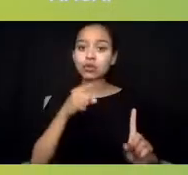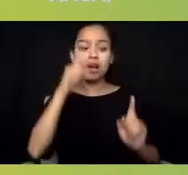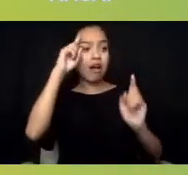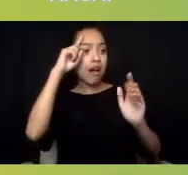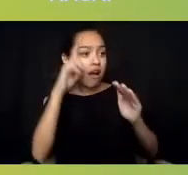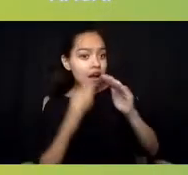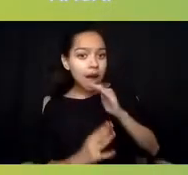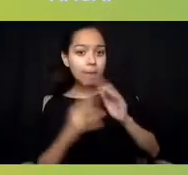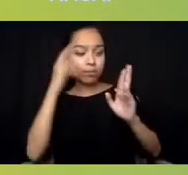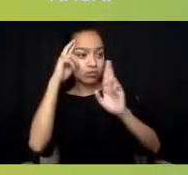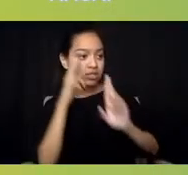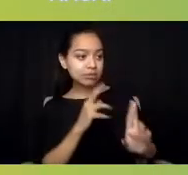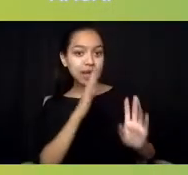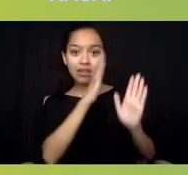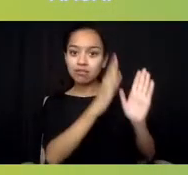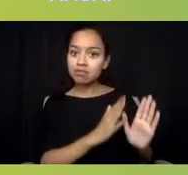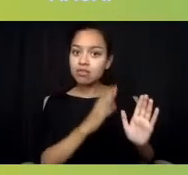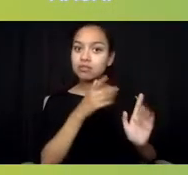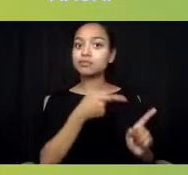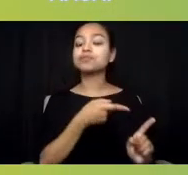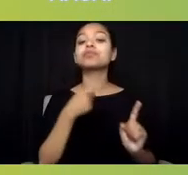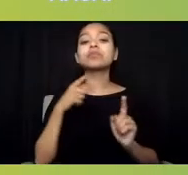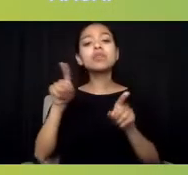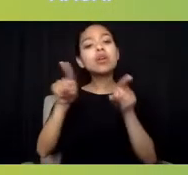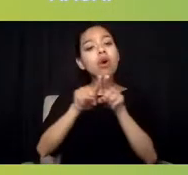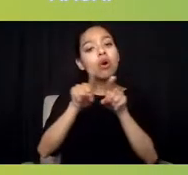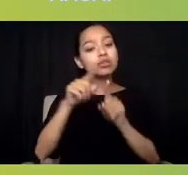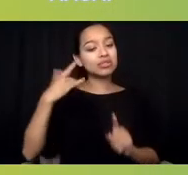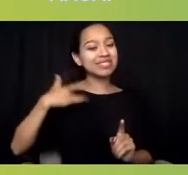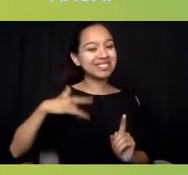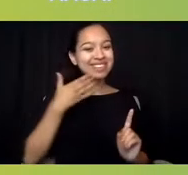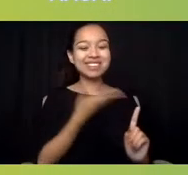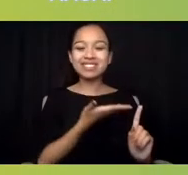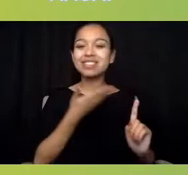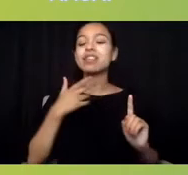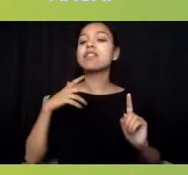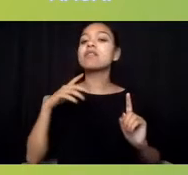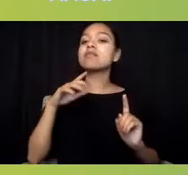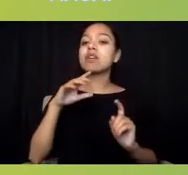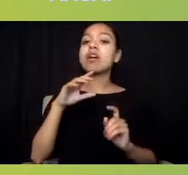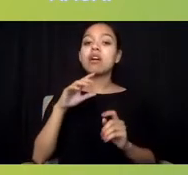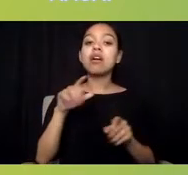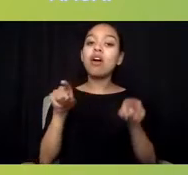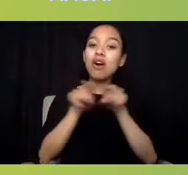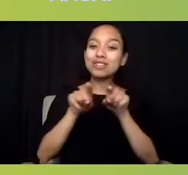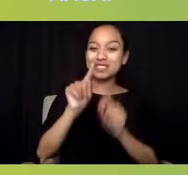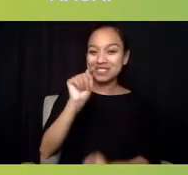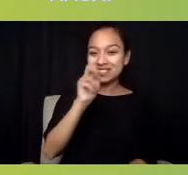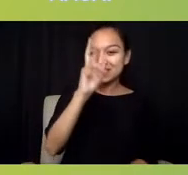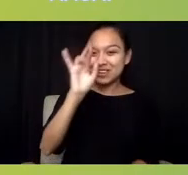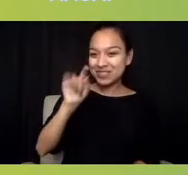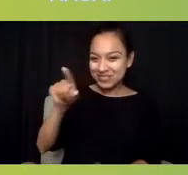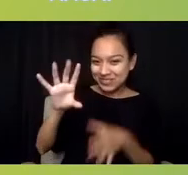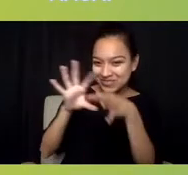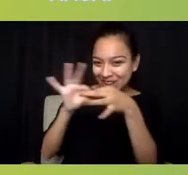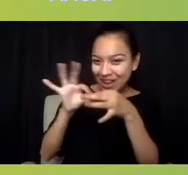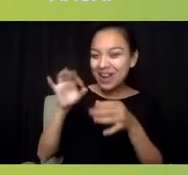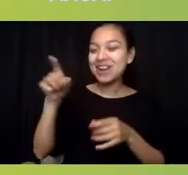but also in the sensitive as well as-- I love, Terri, your comment about the crisis is the first call,